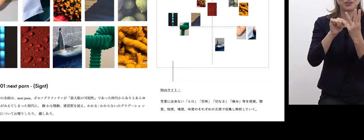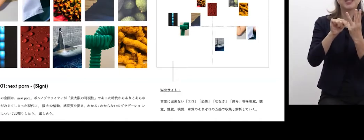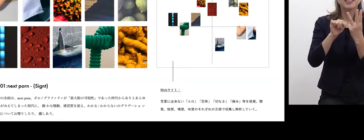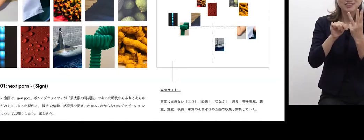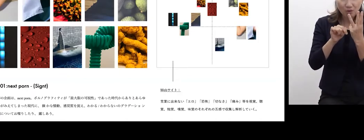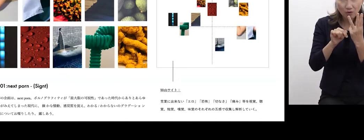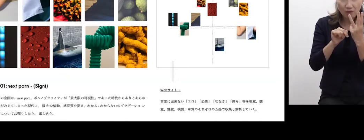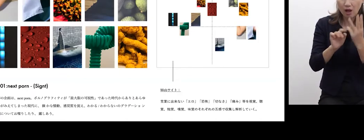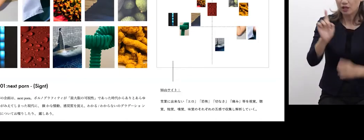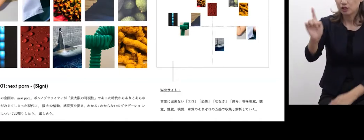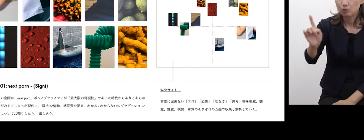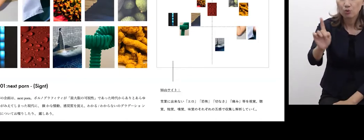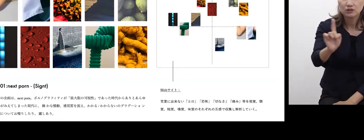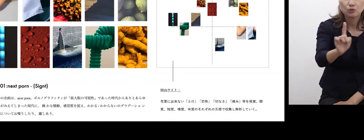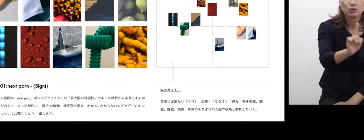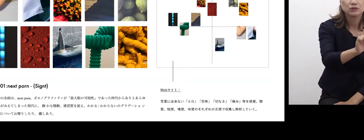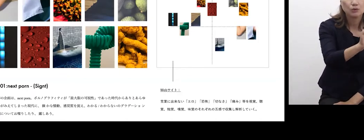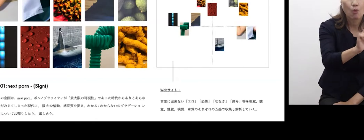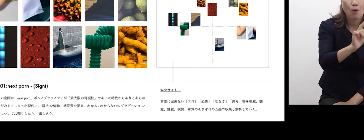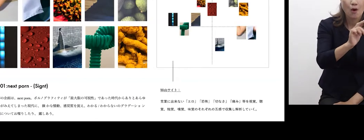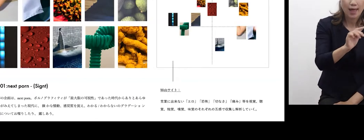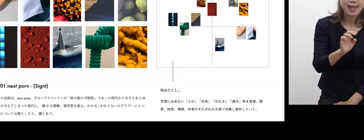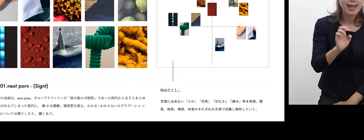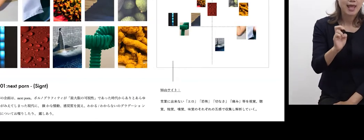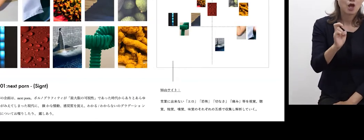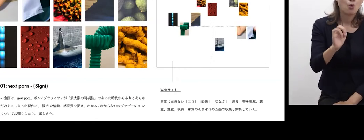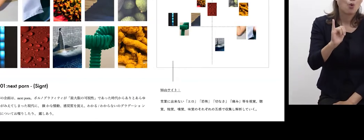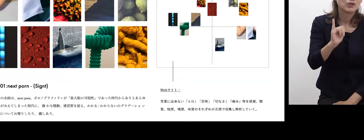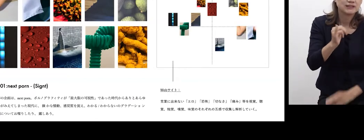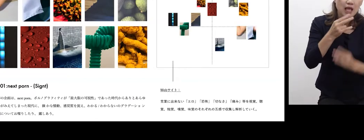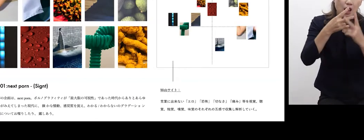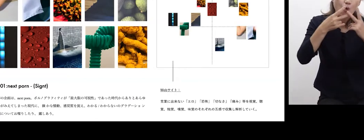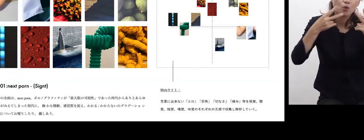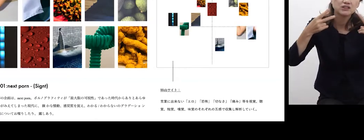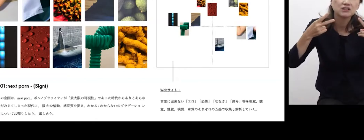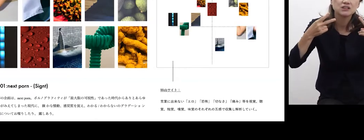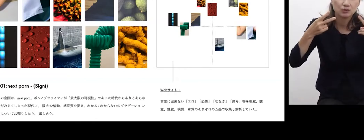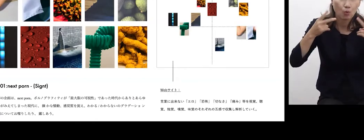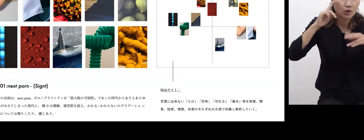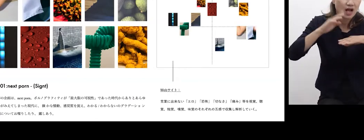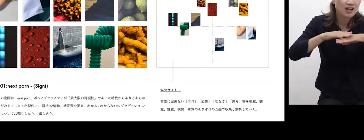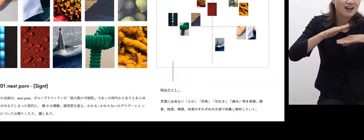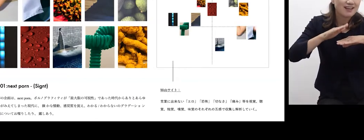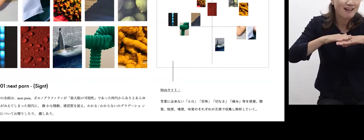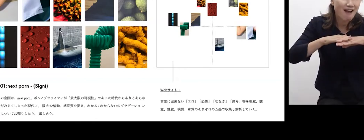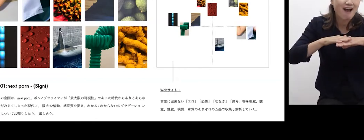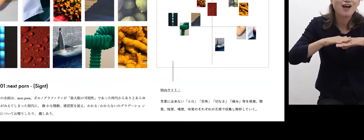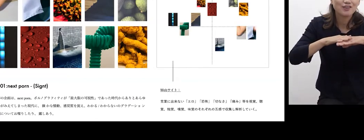Then, they explain their definition or what they feel erotic, such as “This one, though I can’t explain it in language”,